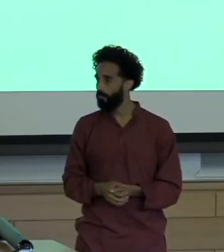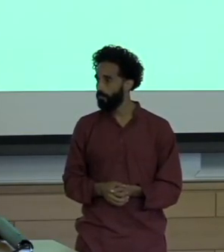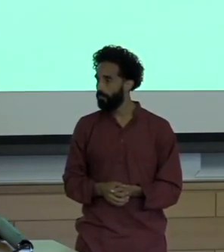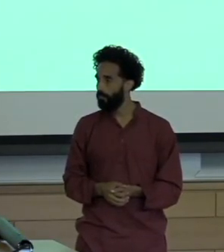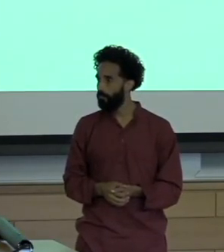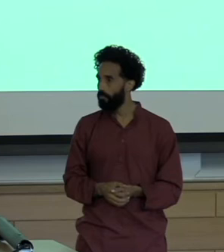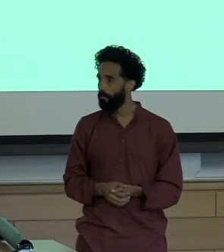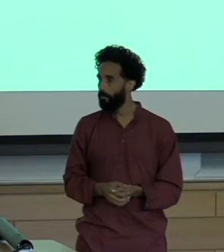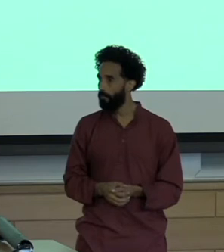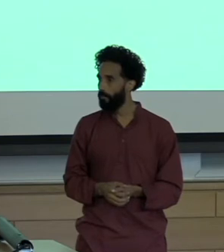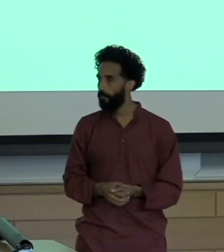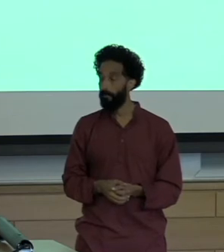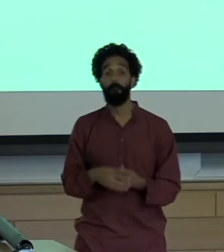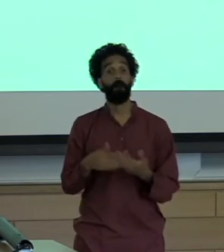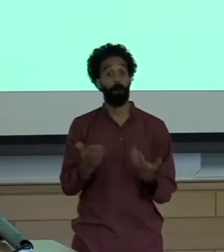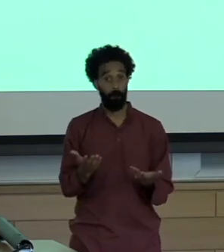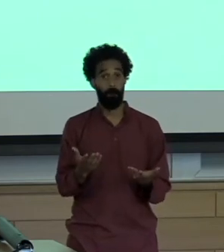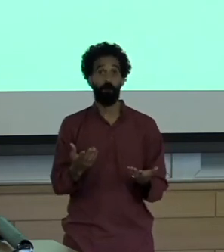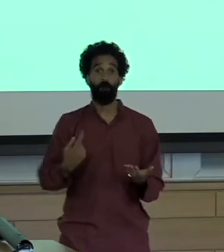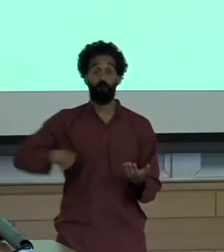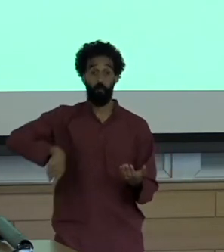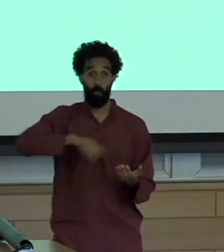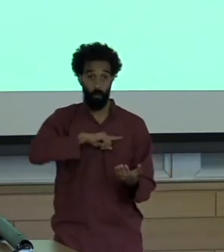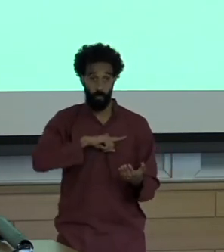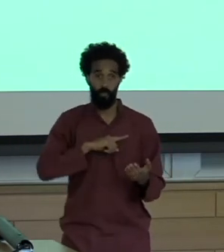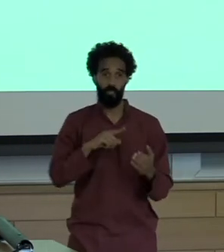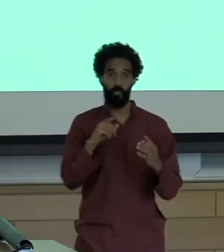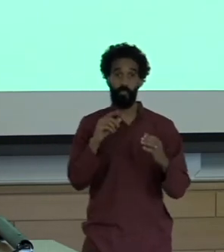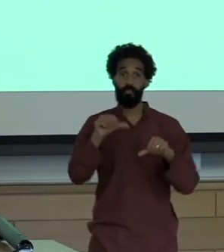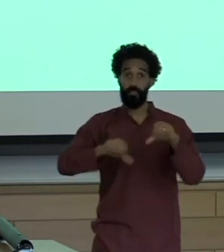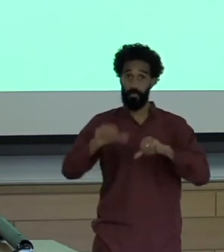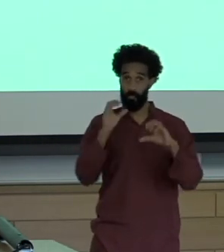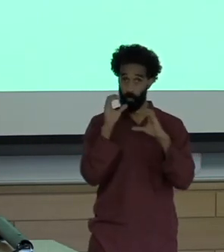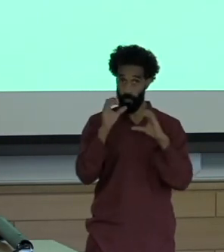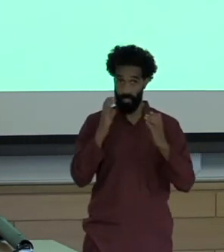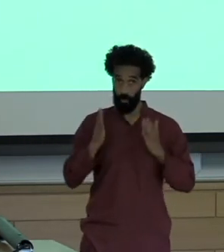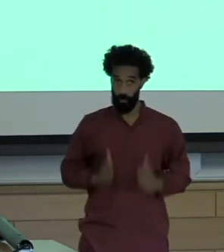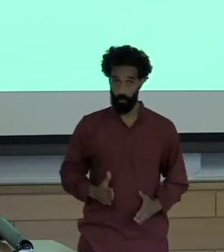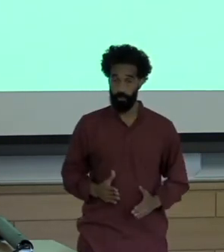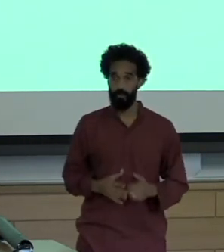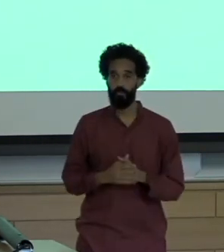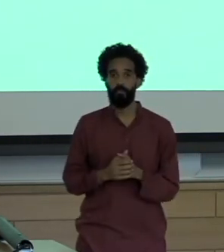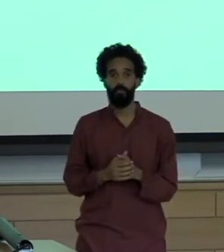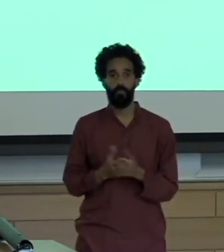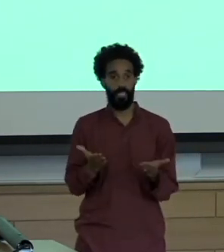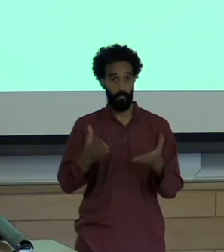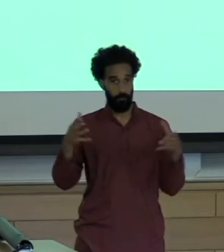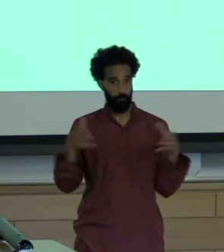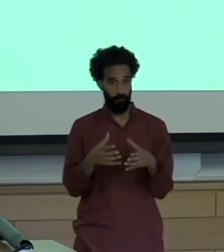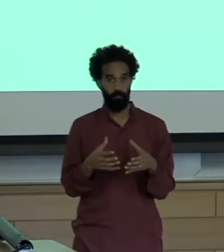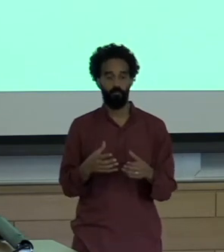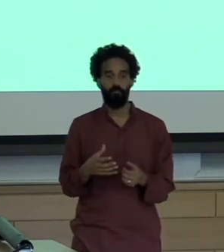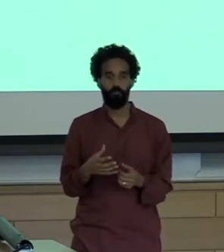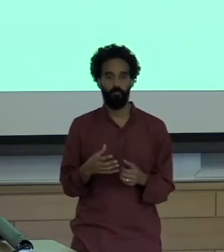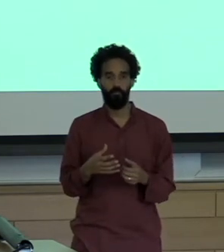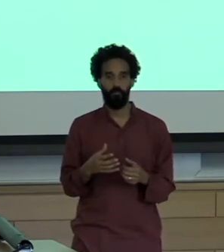So those of us in the science communication community I think have a big challenge to come together and